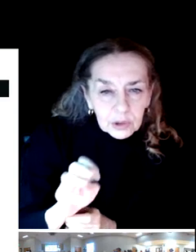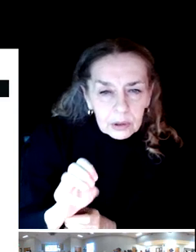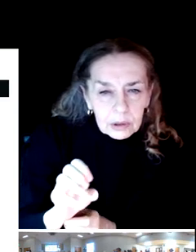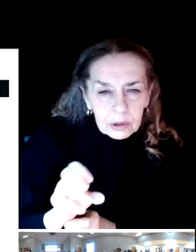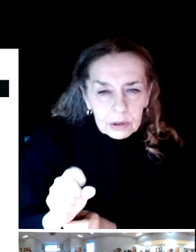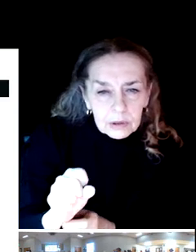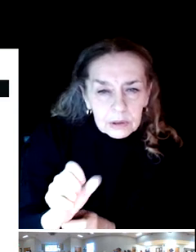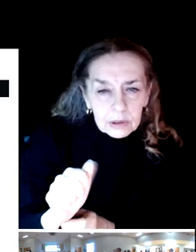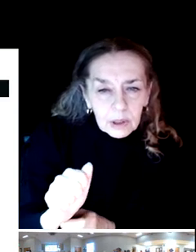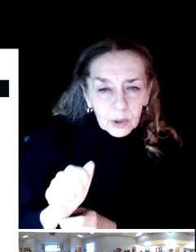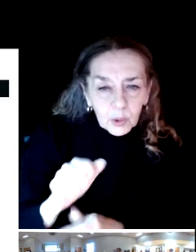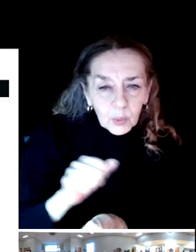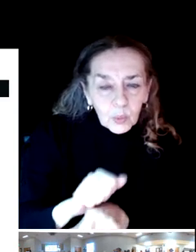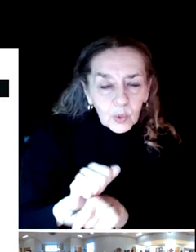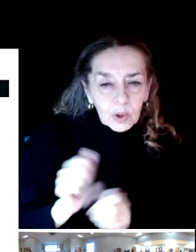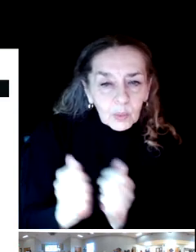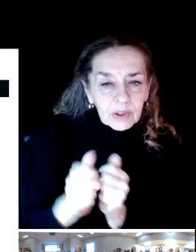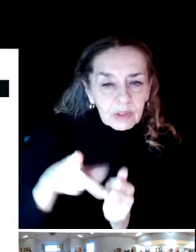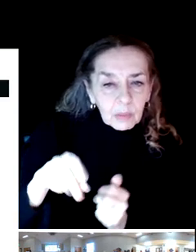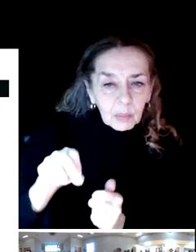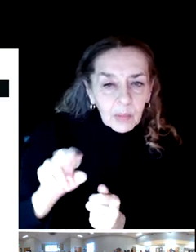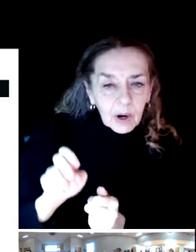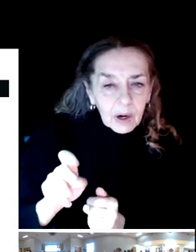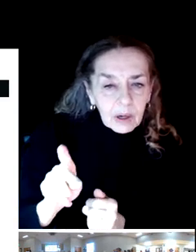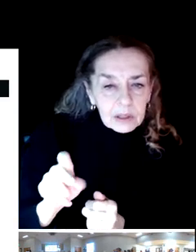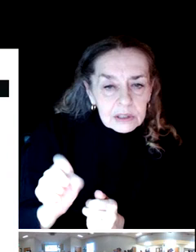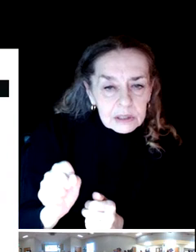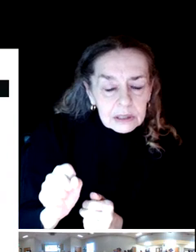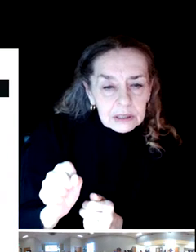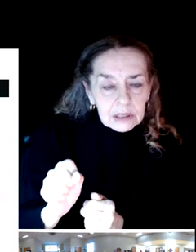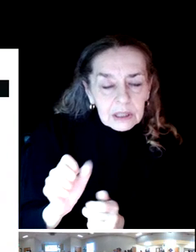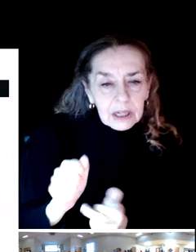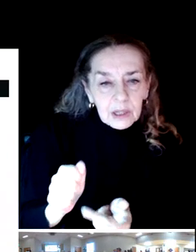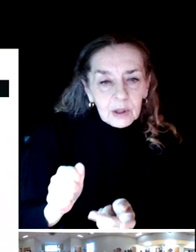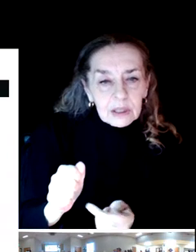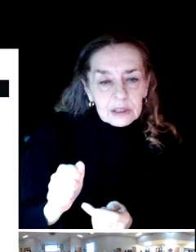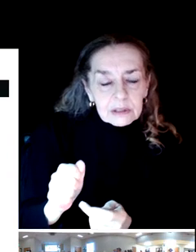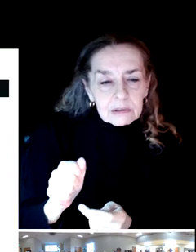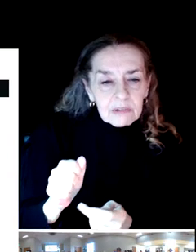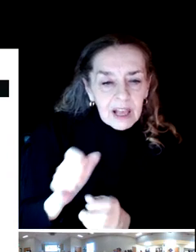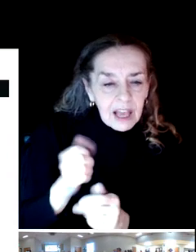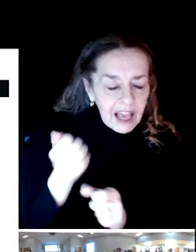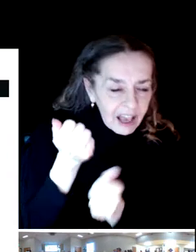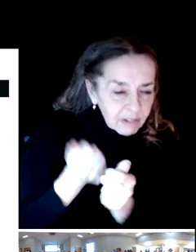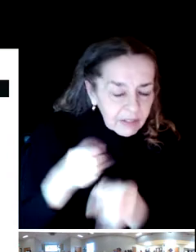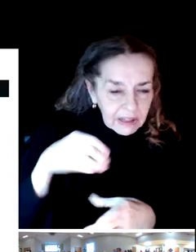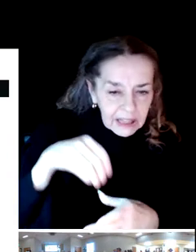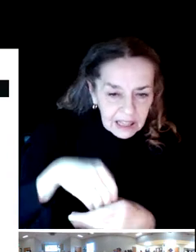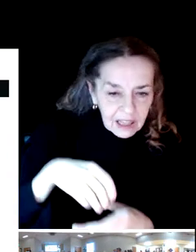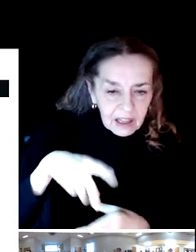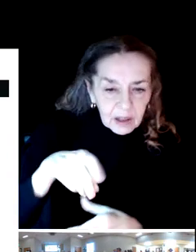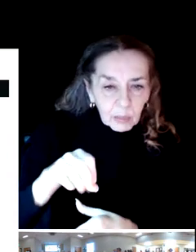they've been analyzing everything that is your parks and everything that may not be in the parks.